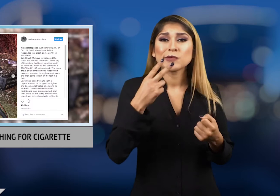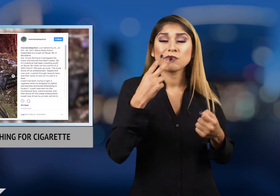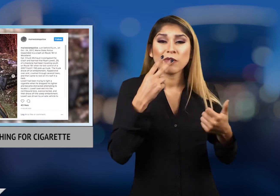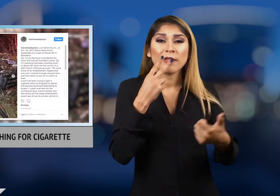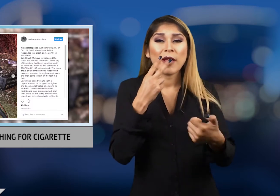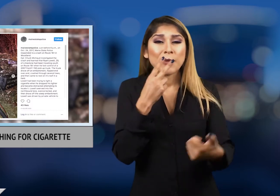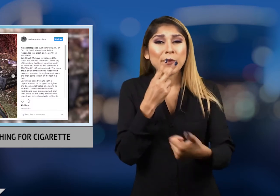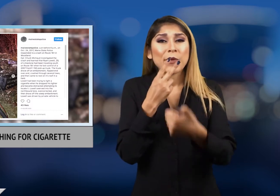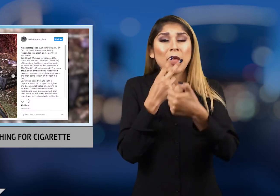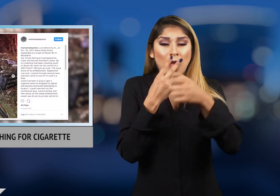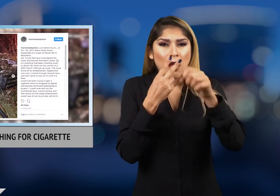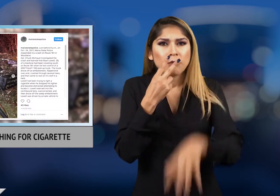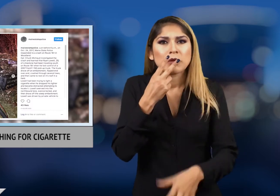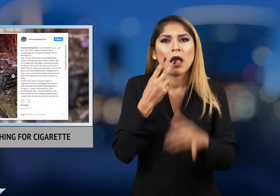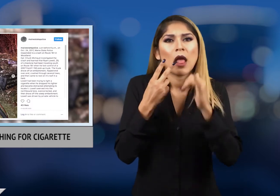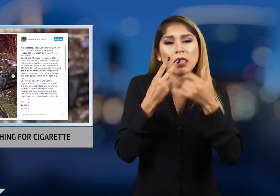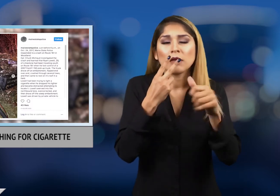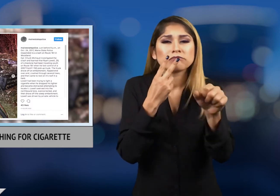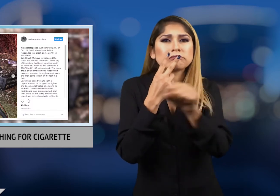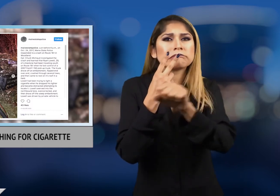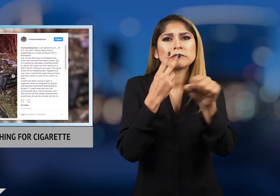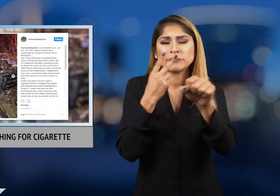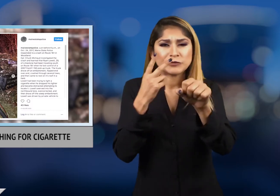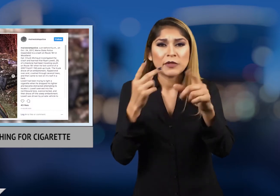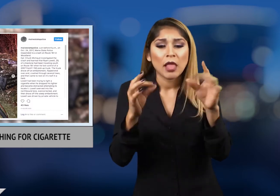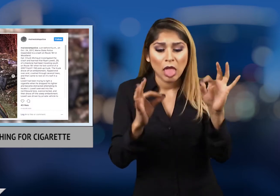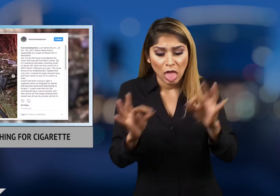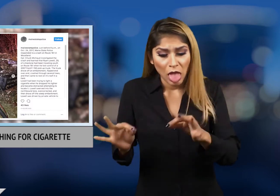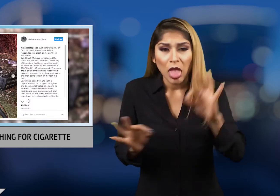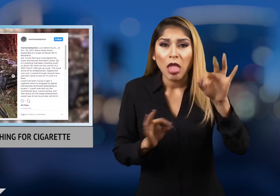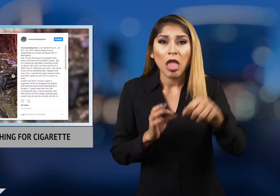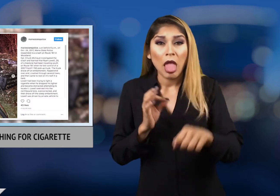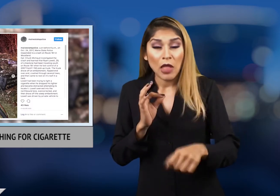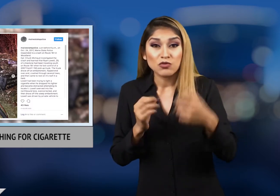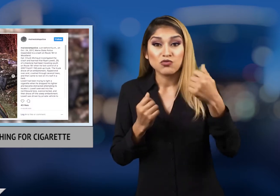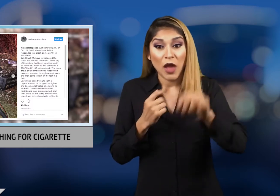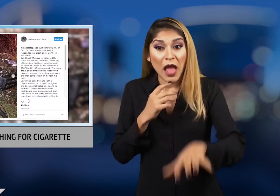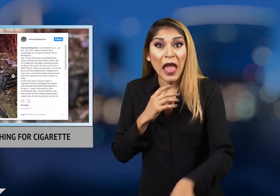Police say the driver dropped his lighter, became distracted, swerved into the